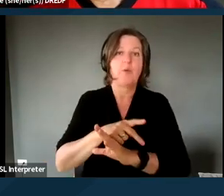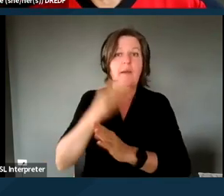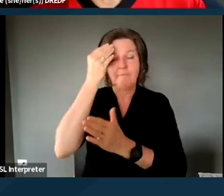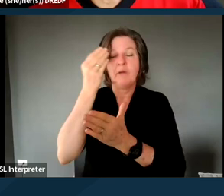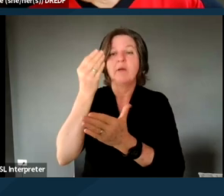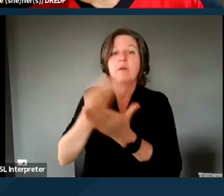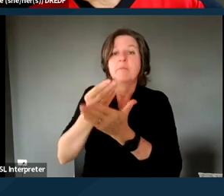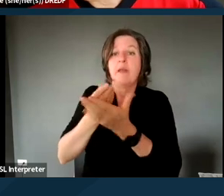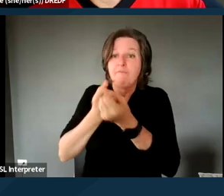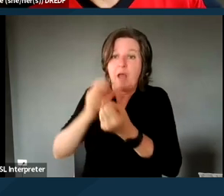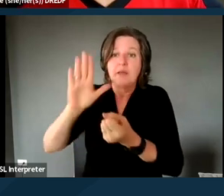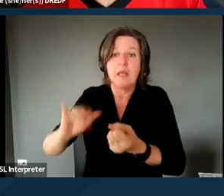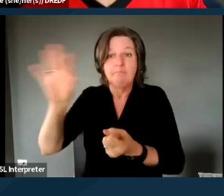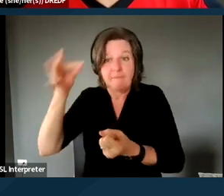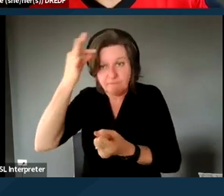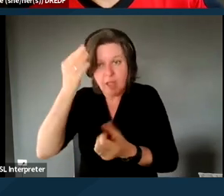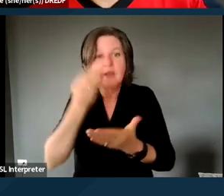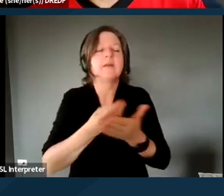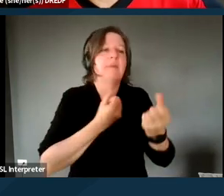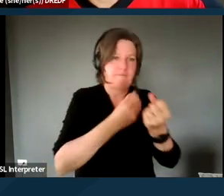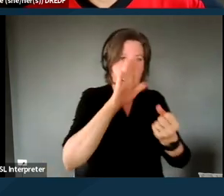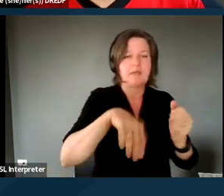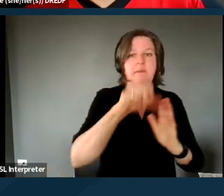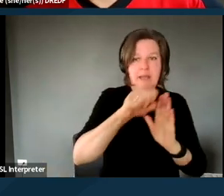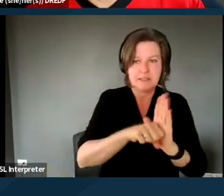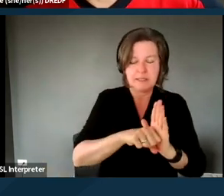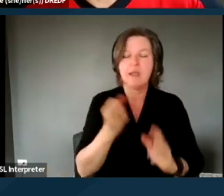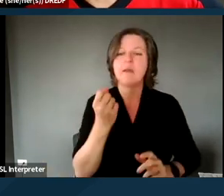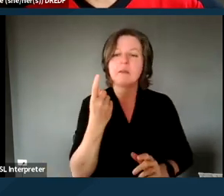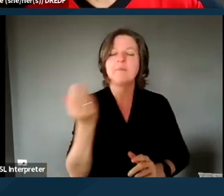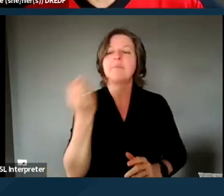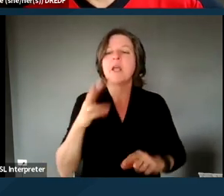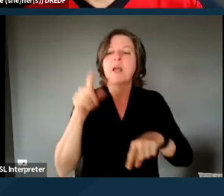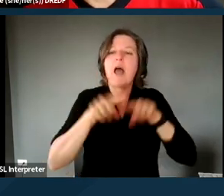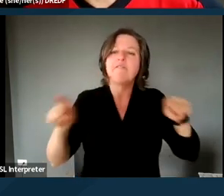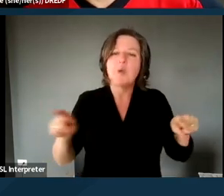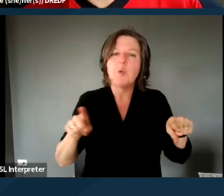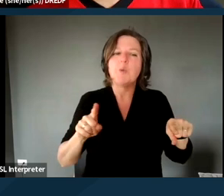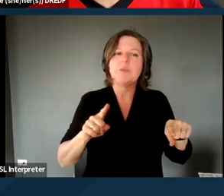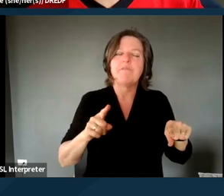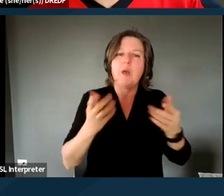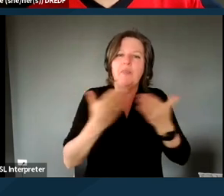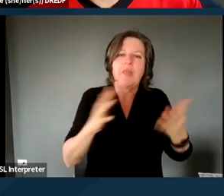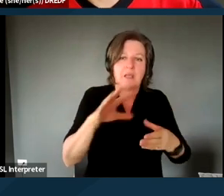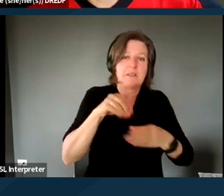And a few provisions, a few different provisions in the act allow the states to waive some of those rules